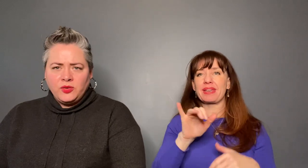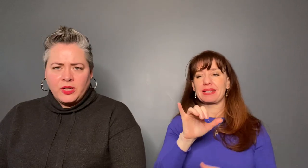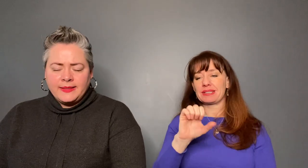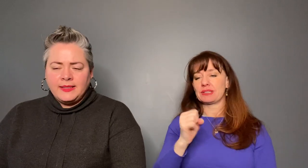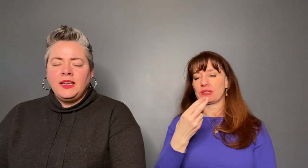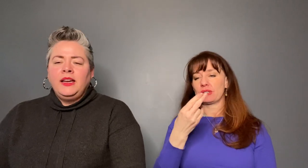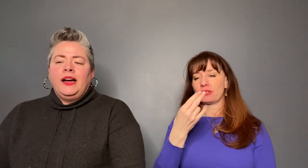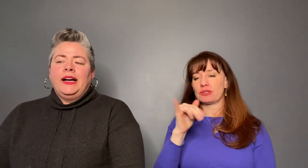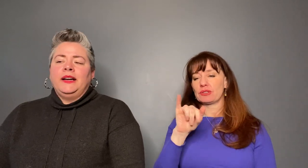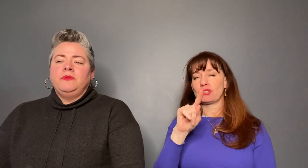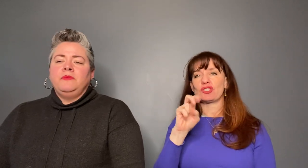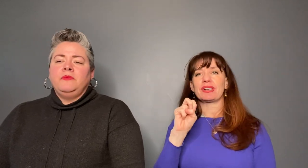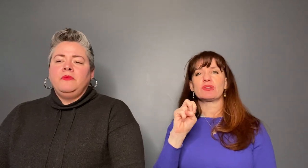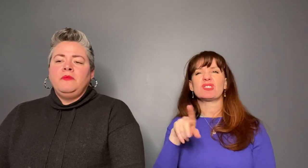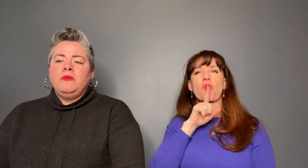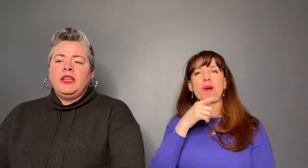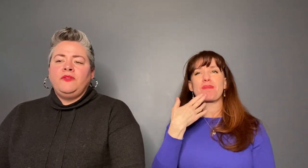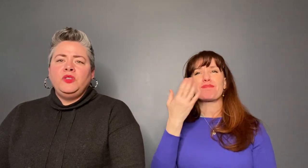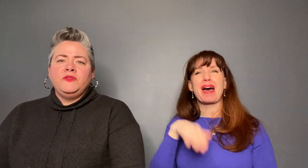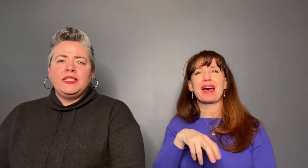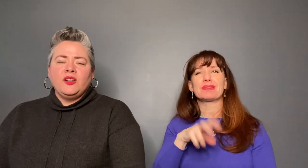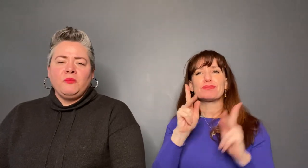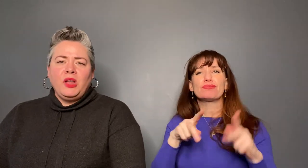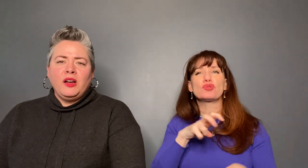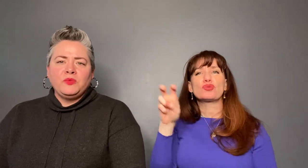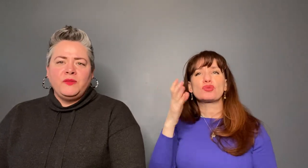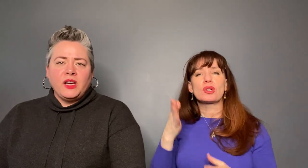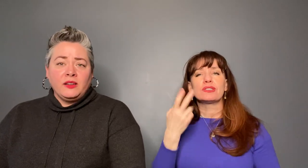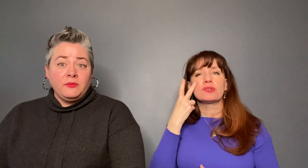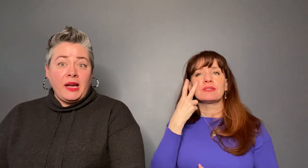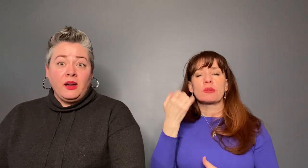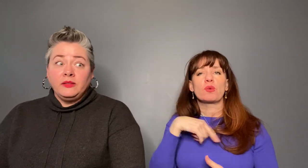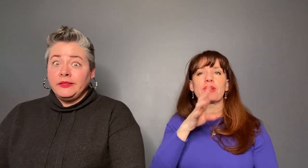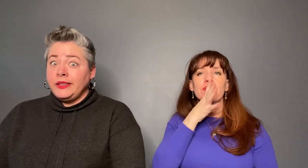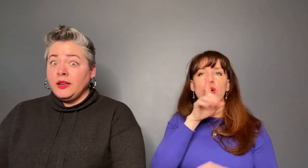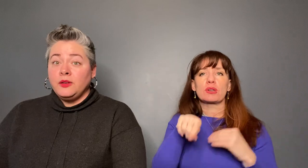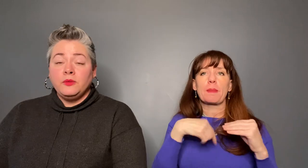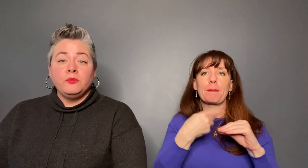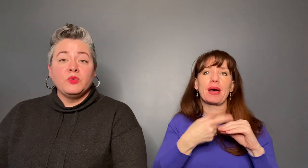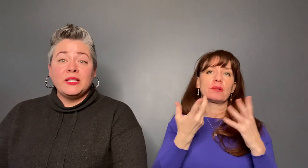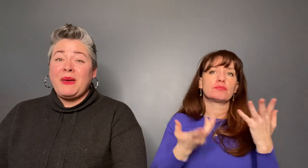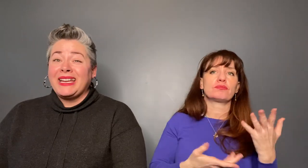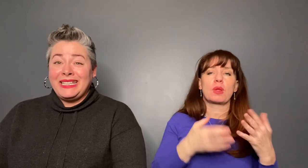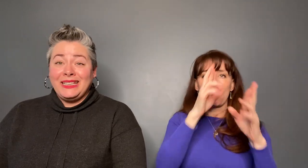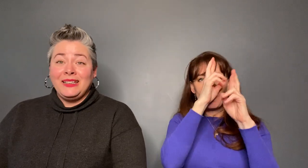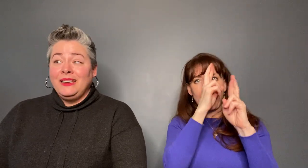shyte tourist. If you've seen our blogs we've talked about respecting